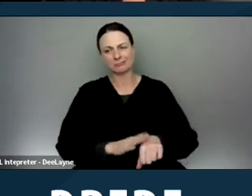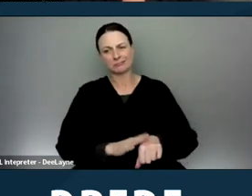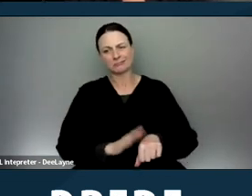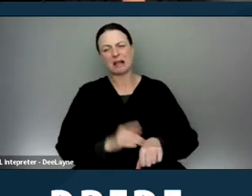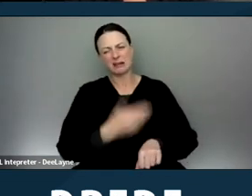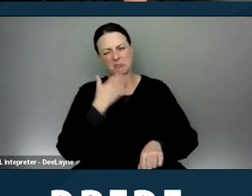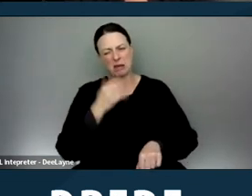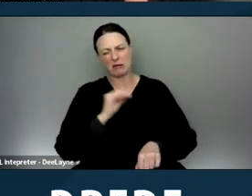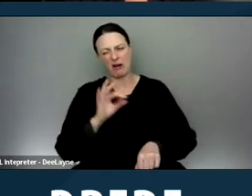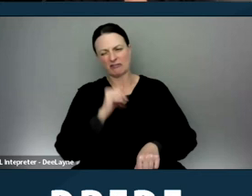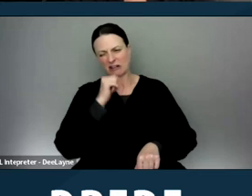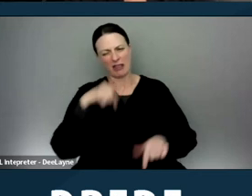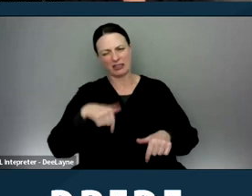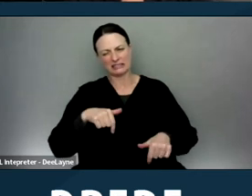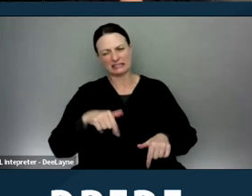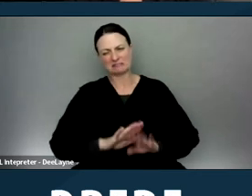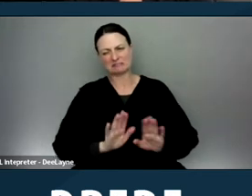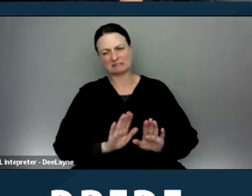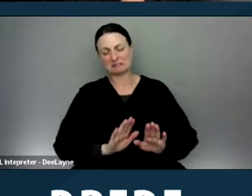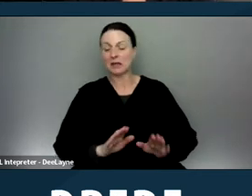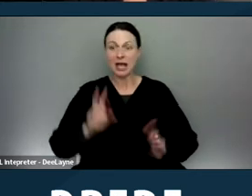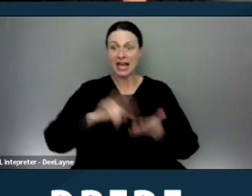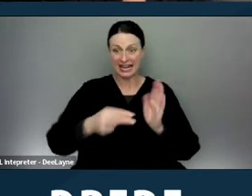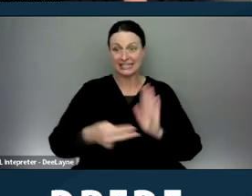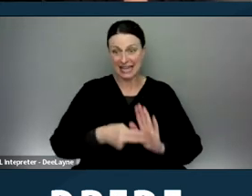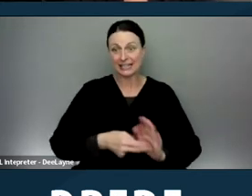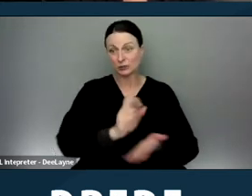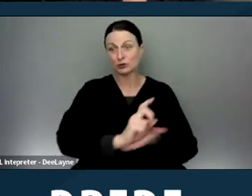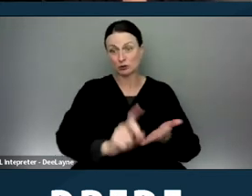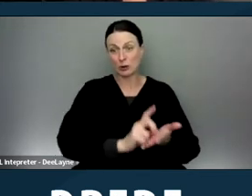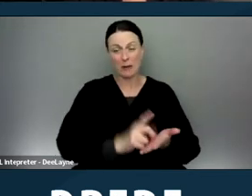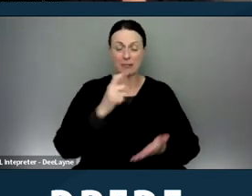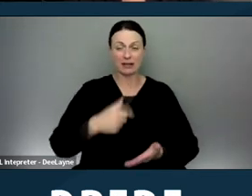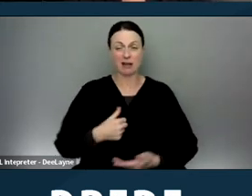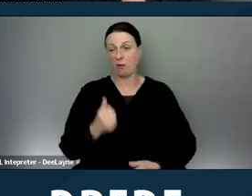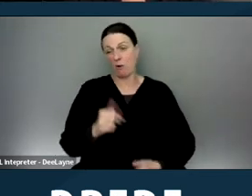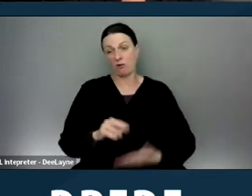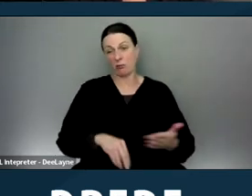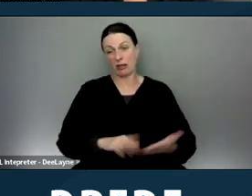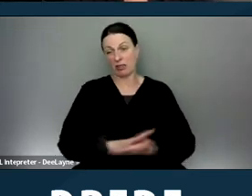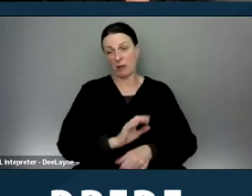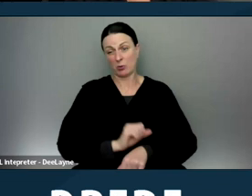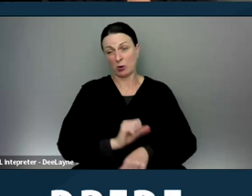and it indicates an intent to discriminate by not completing paperwork in a timely way.